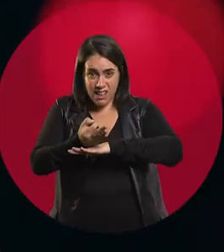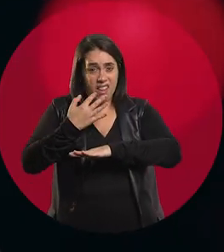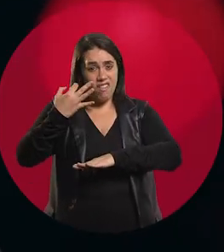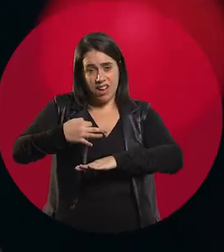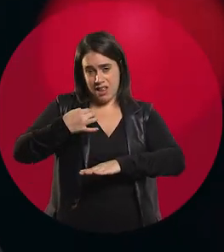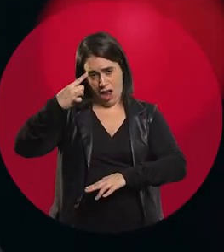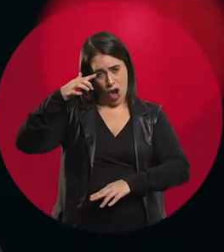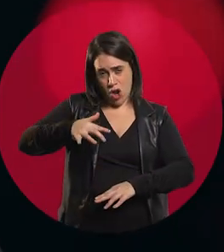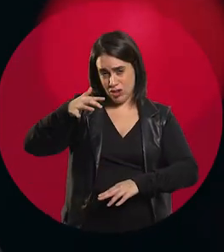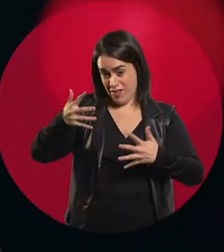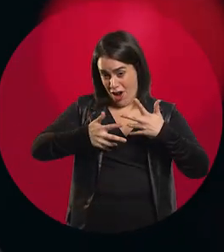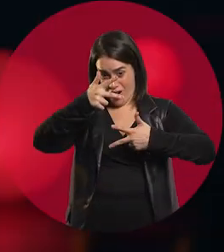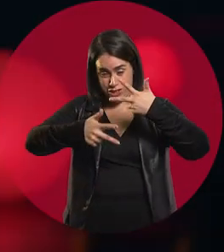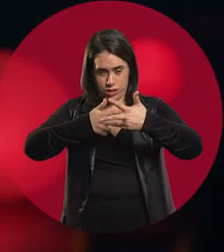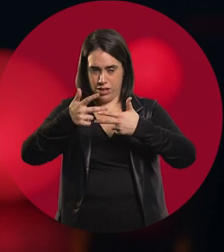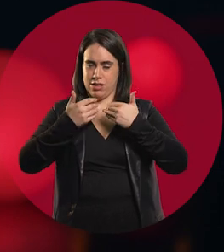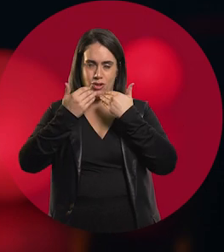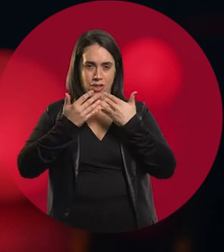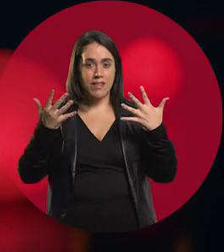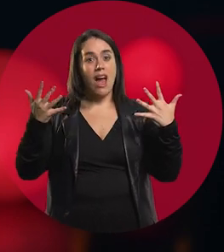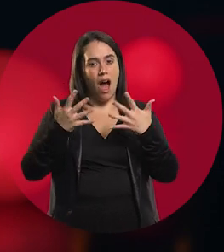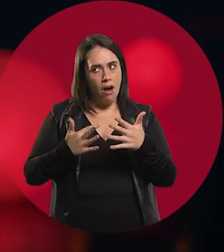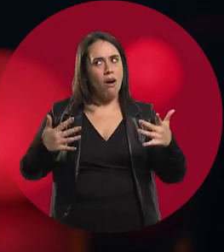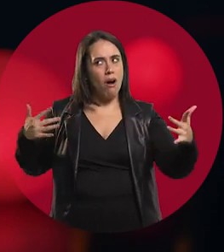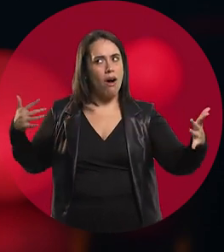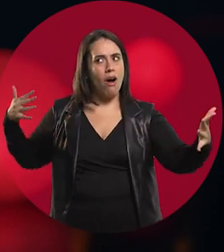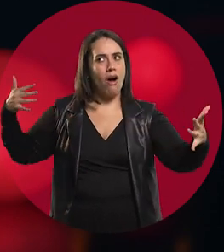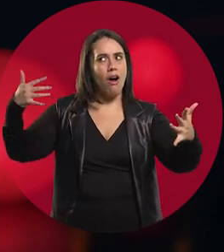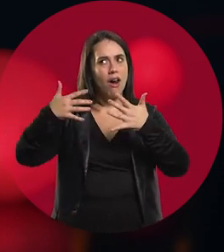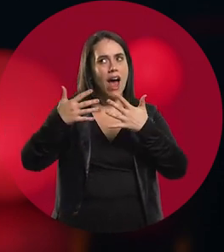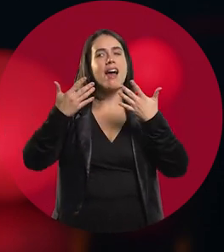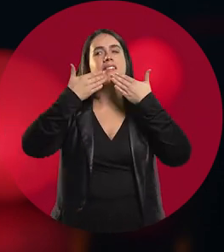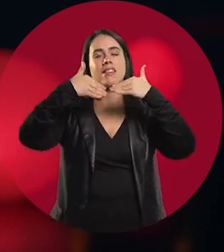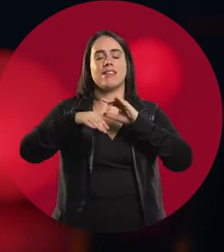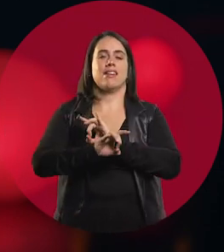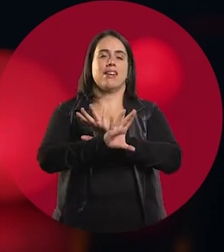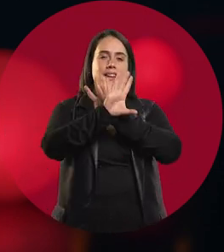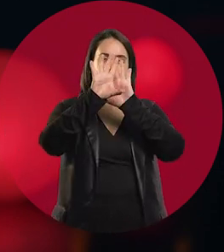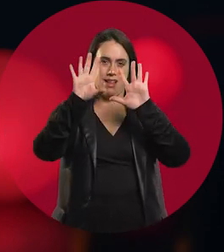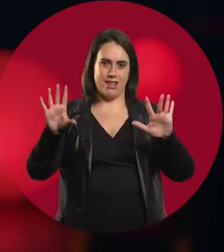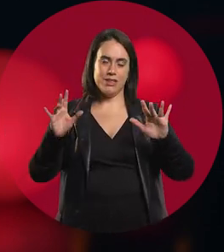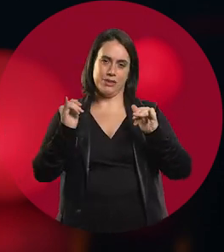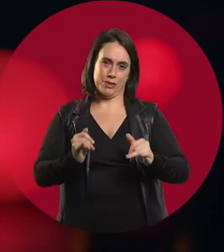of teaching, and that developed afterwards, with the passage of time.